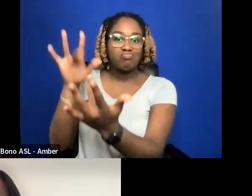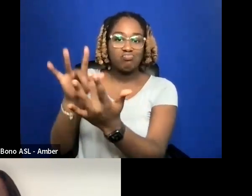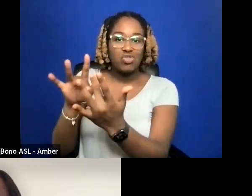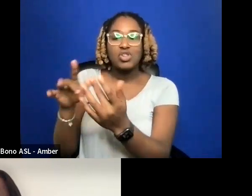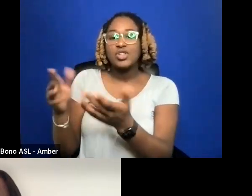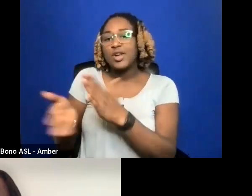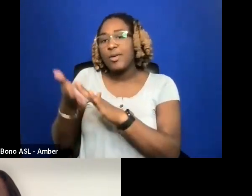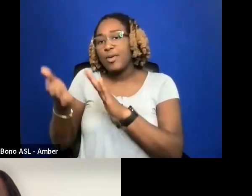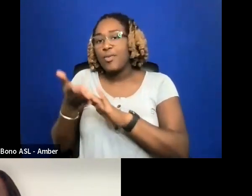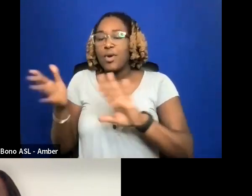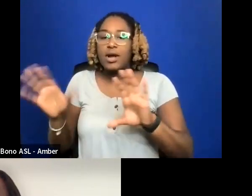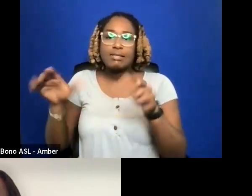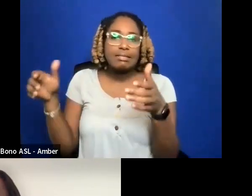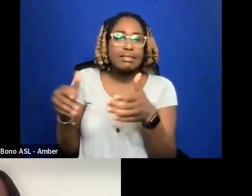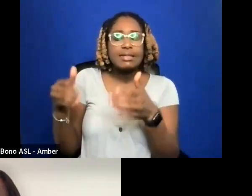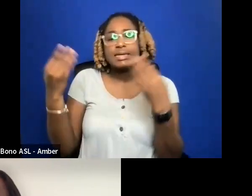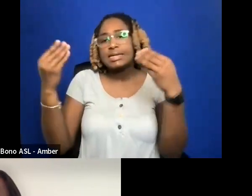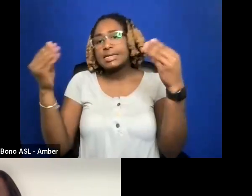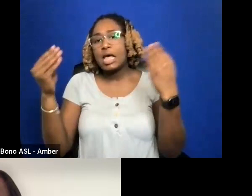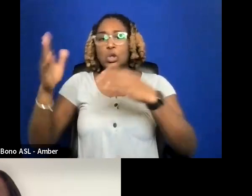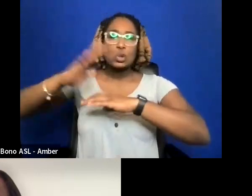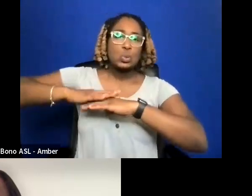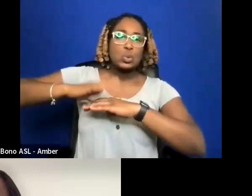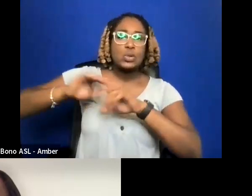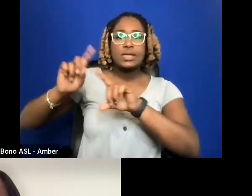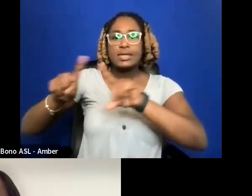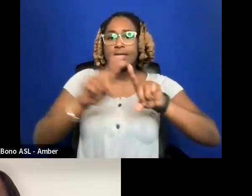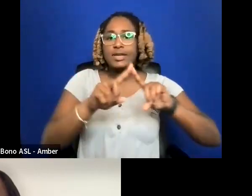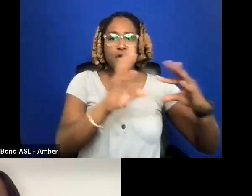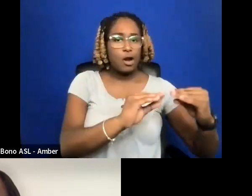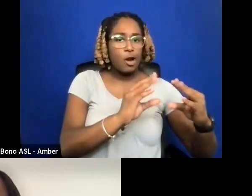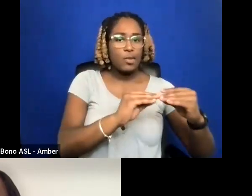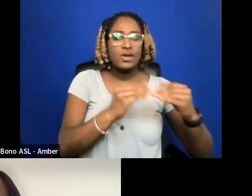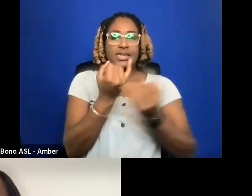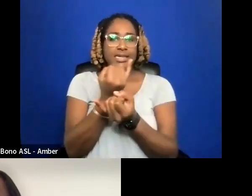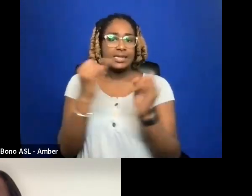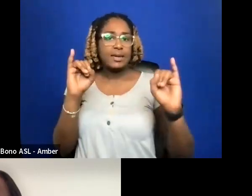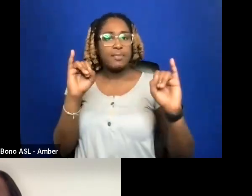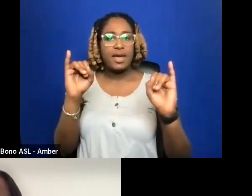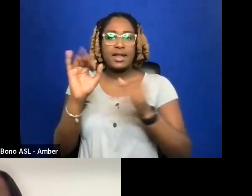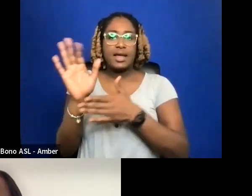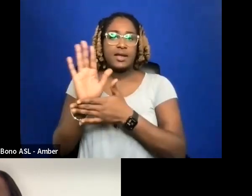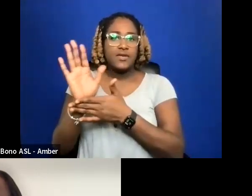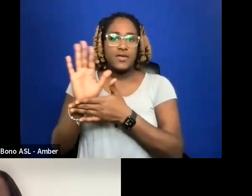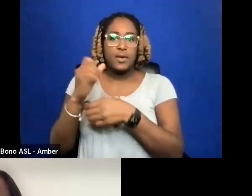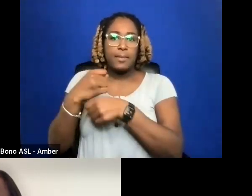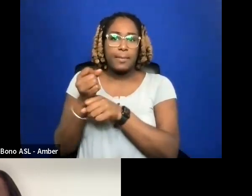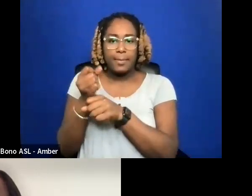INDEPENDENT FILM MAKERS EXPOSURE AT EVENTS THAT WERE TOO EXPENSIVE TO ATTEND DIRECTLY.